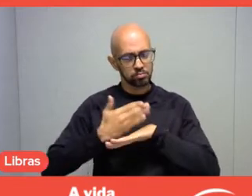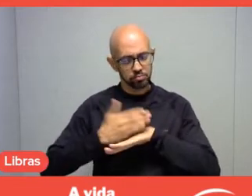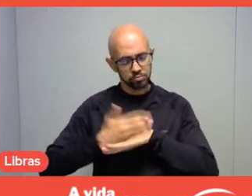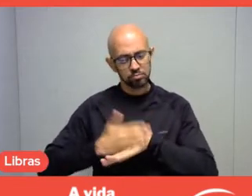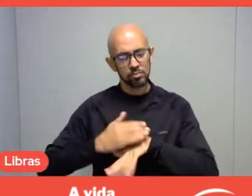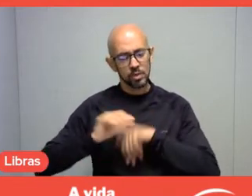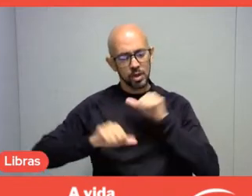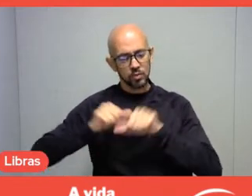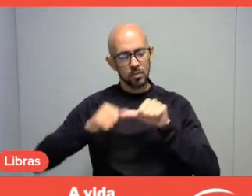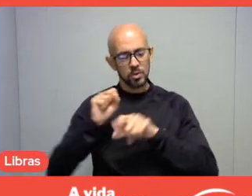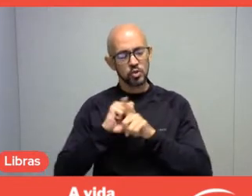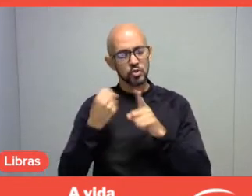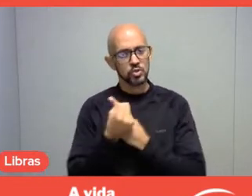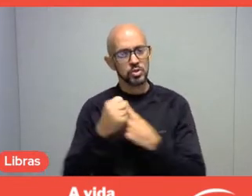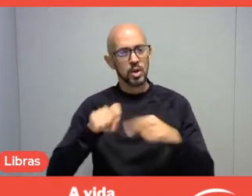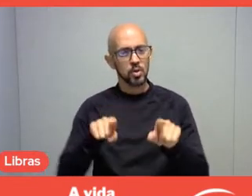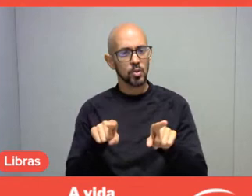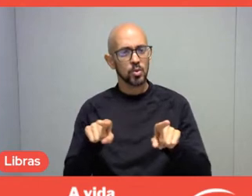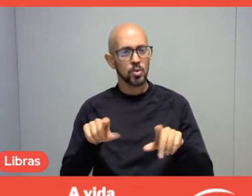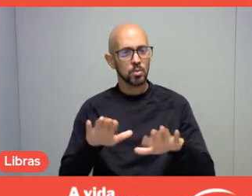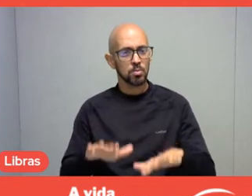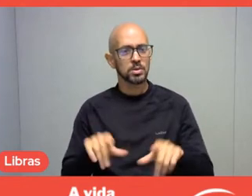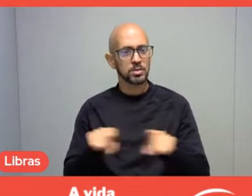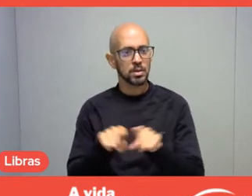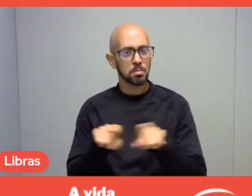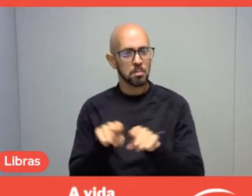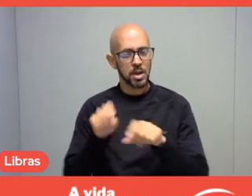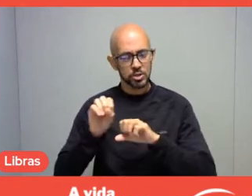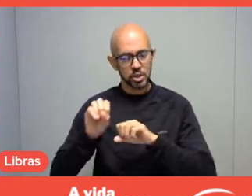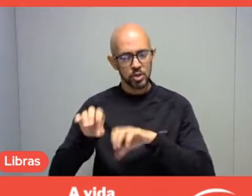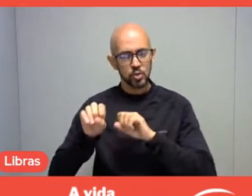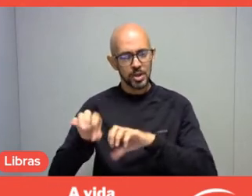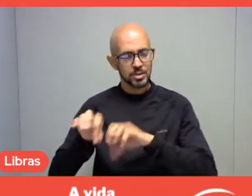as an educational, non-formal educational activity.